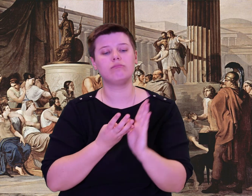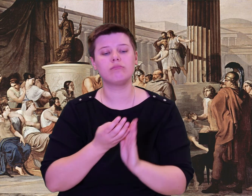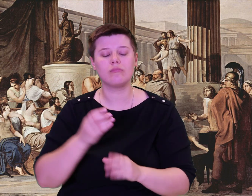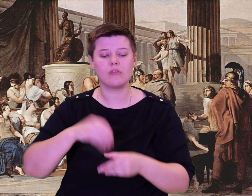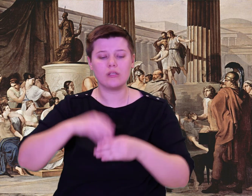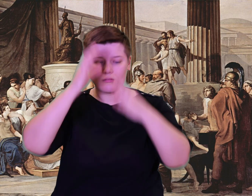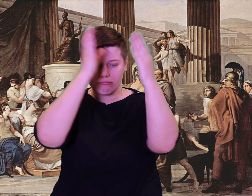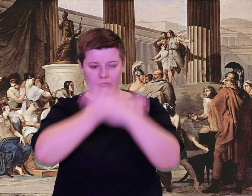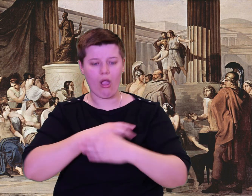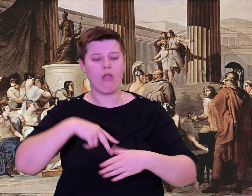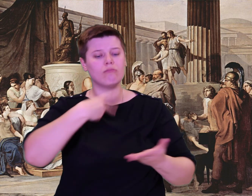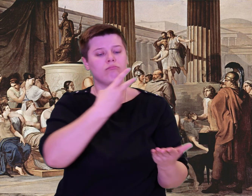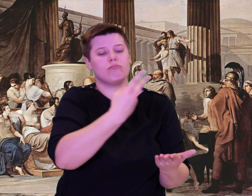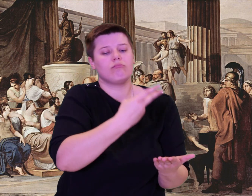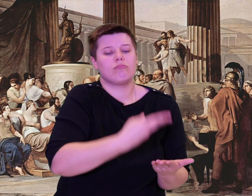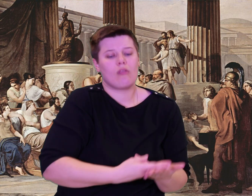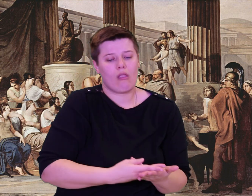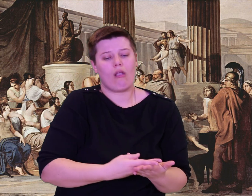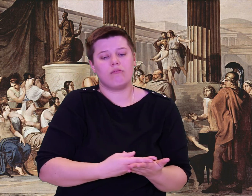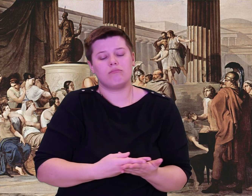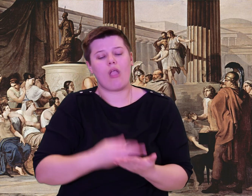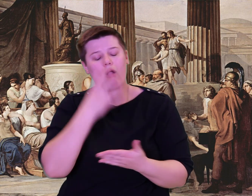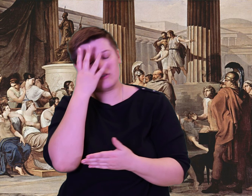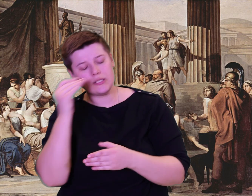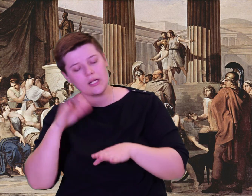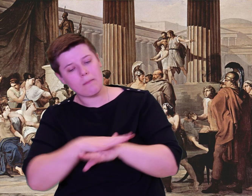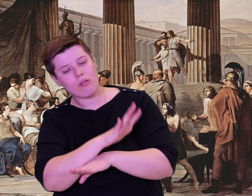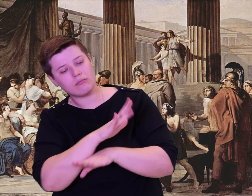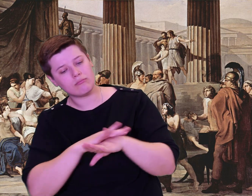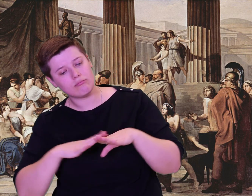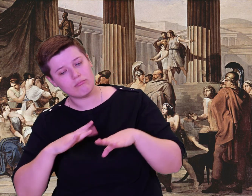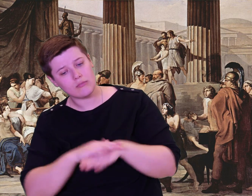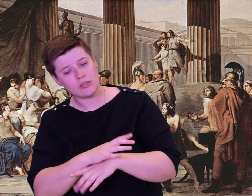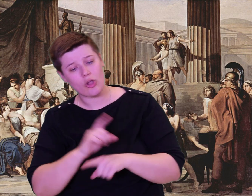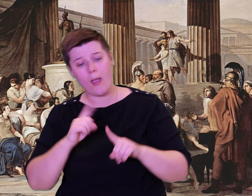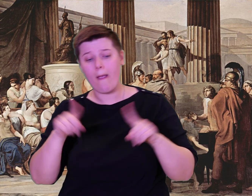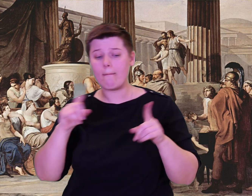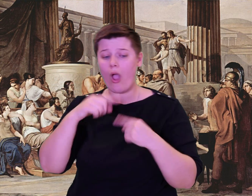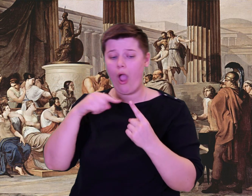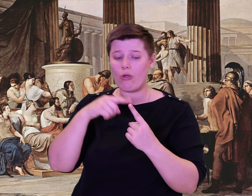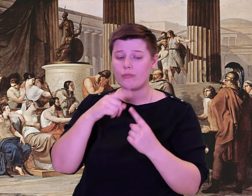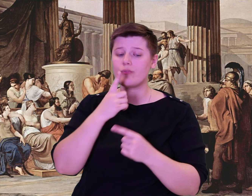When early Dawn shone forth with rosy fingers, we roamed around that island